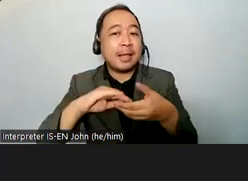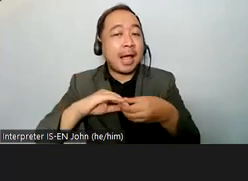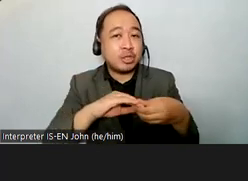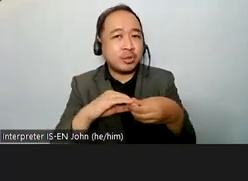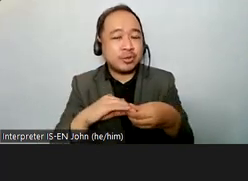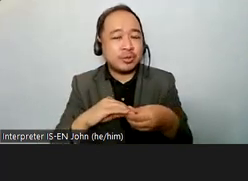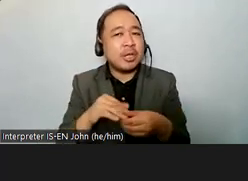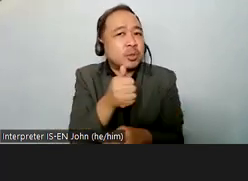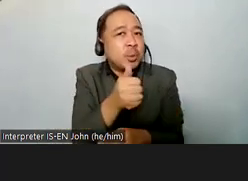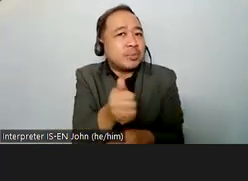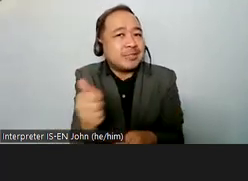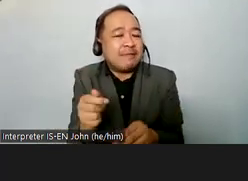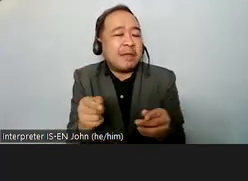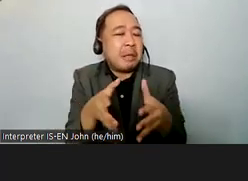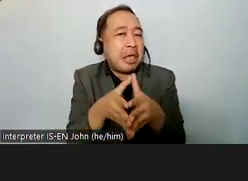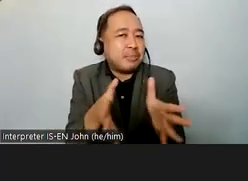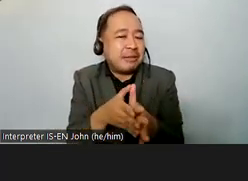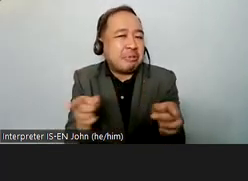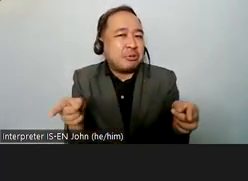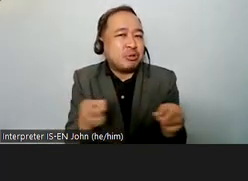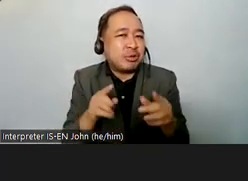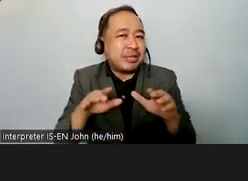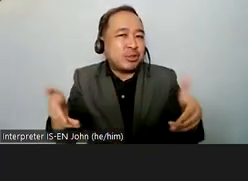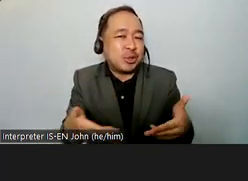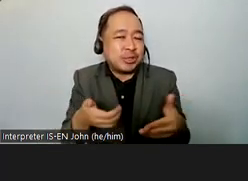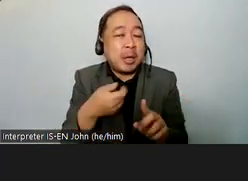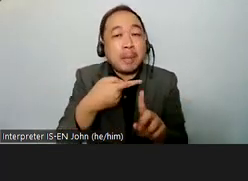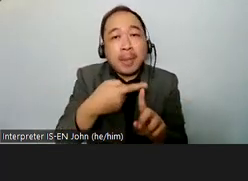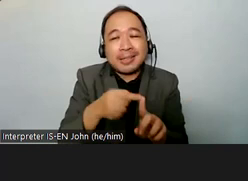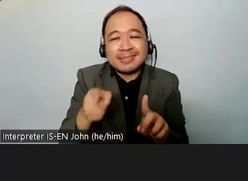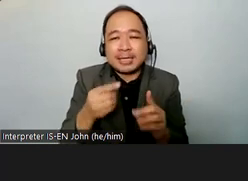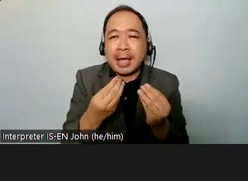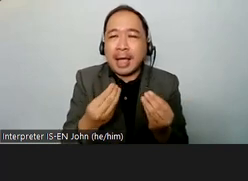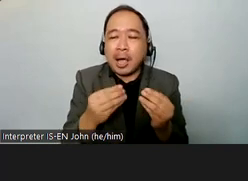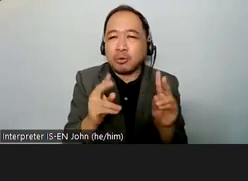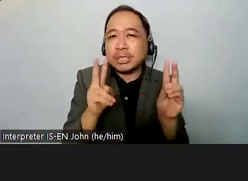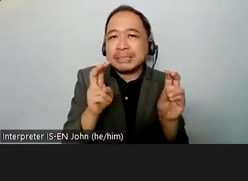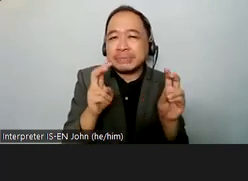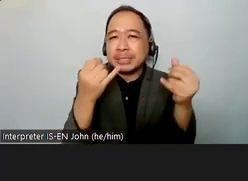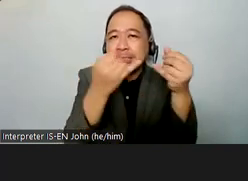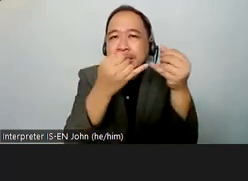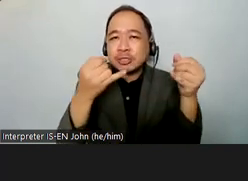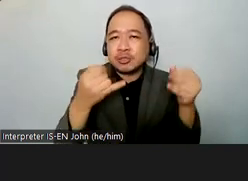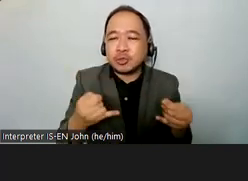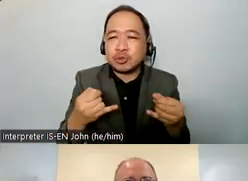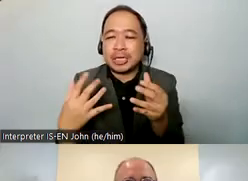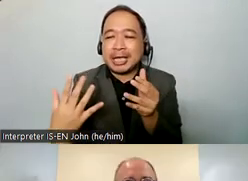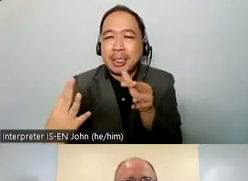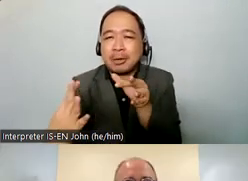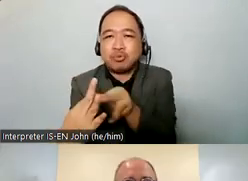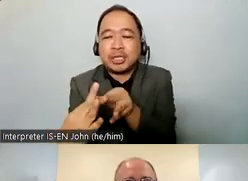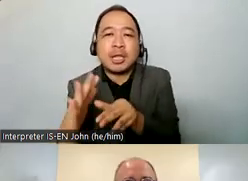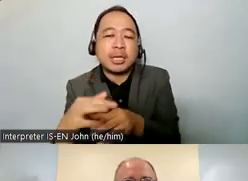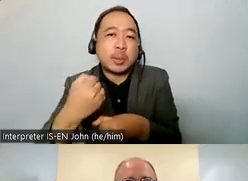and how the topic of deinstitutionalization speaks to them in their work so over to you tina